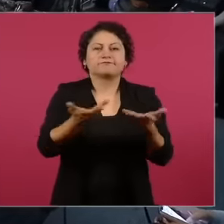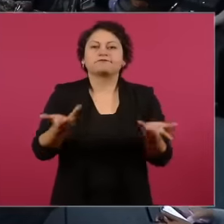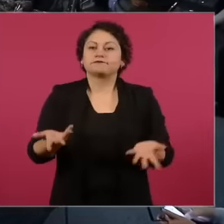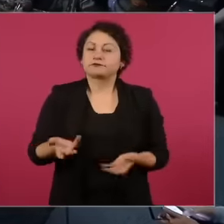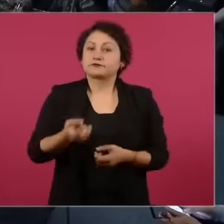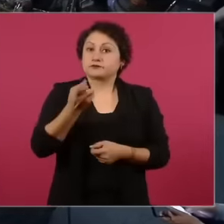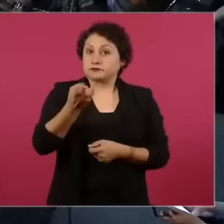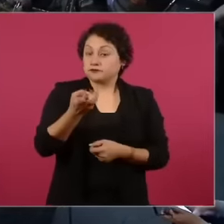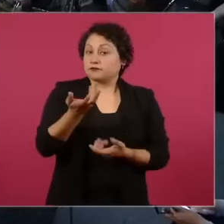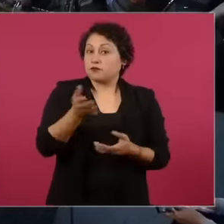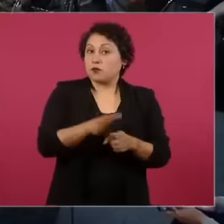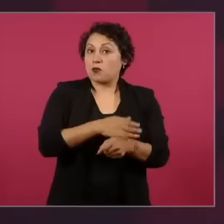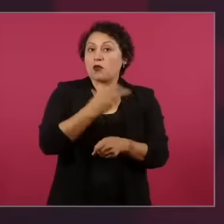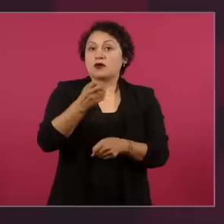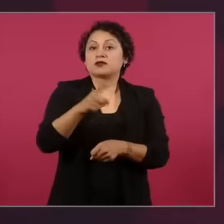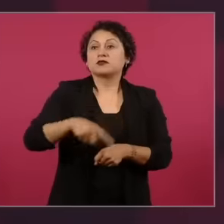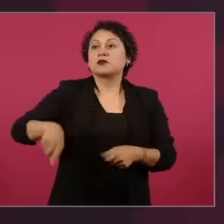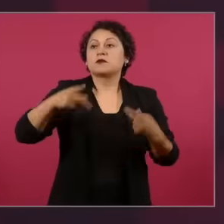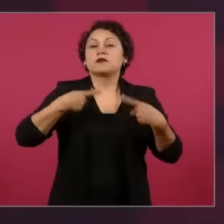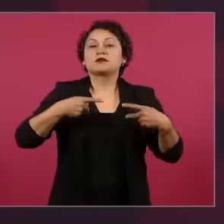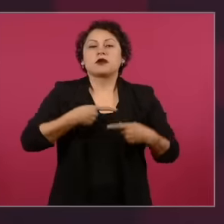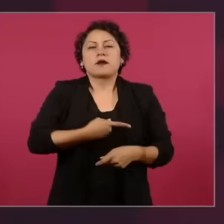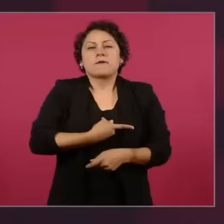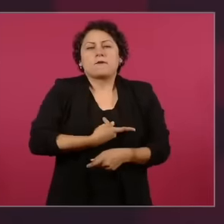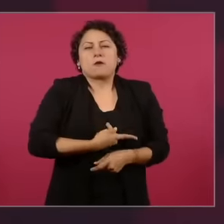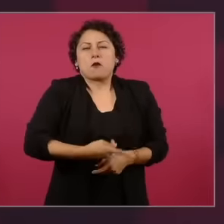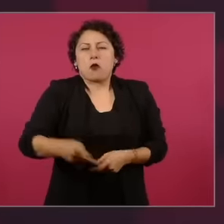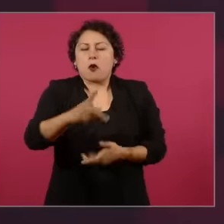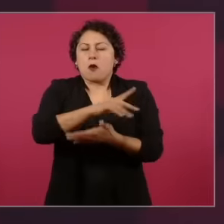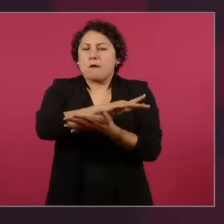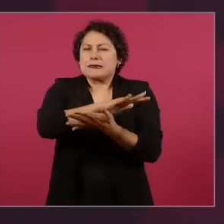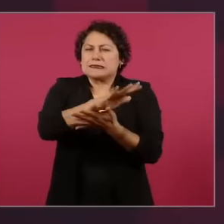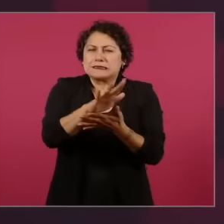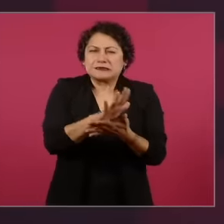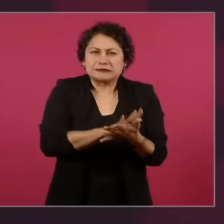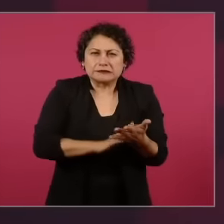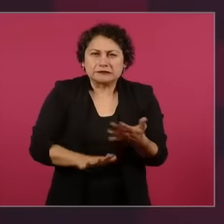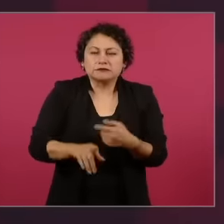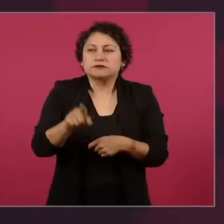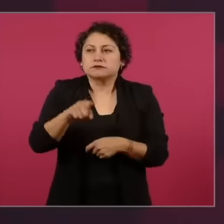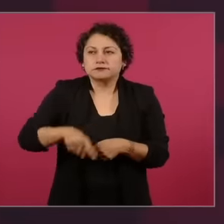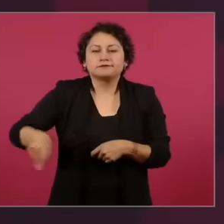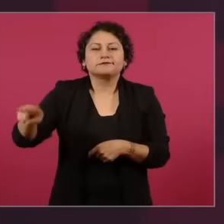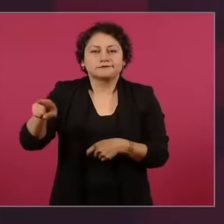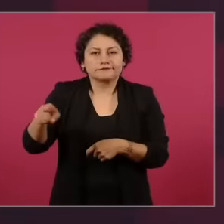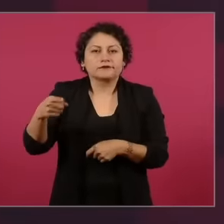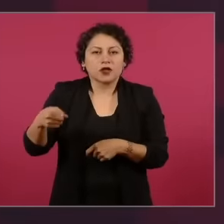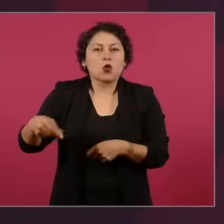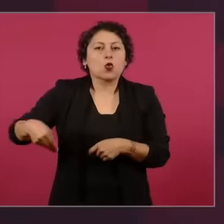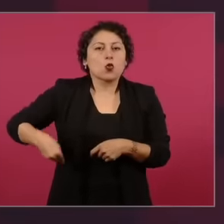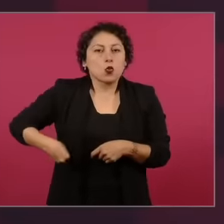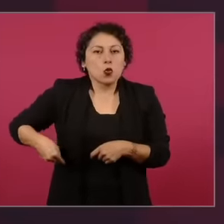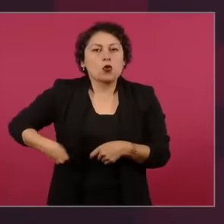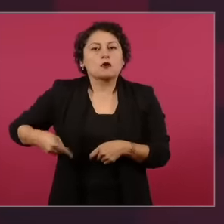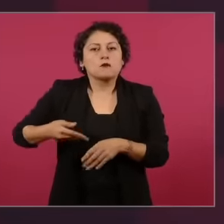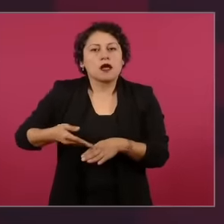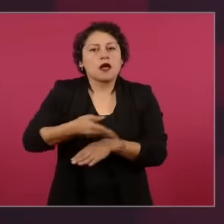poverty and extreme poverty are victims of a system that fosters social inequality